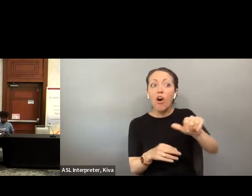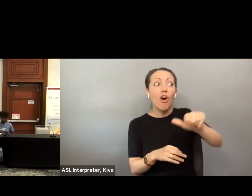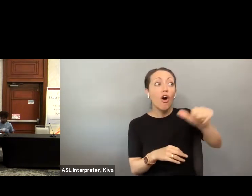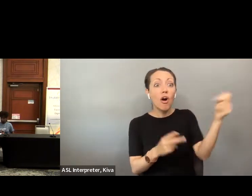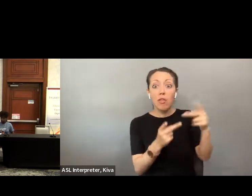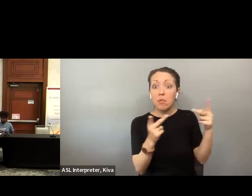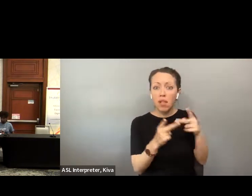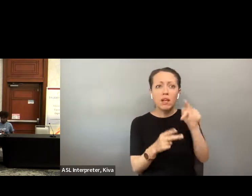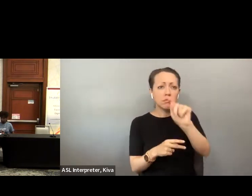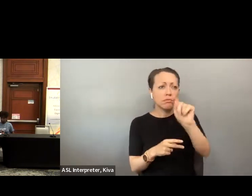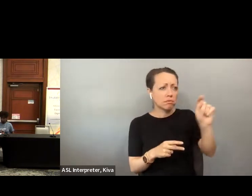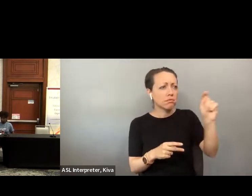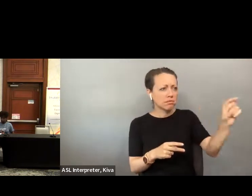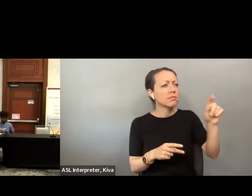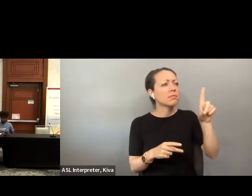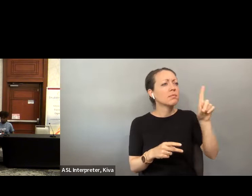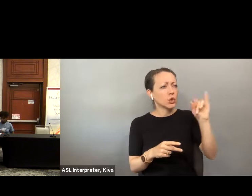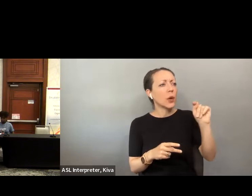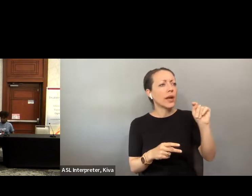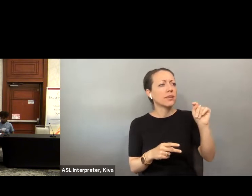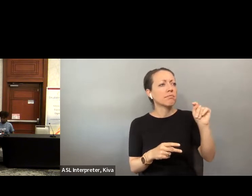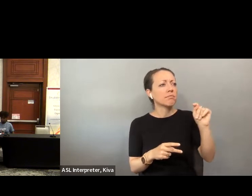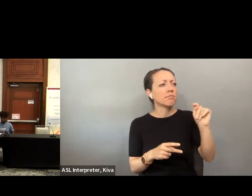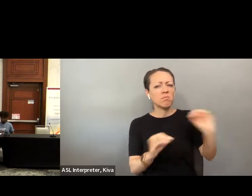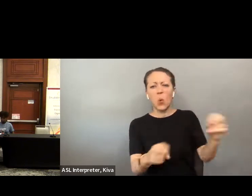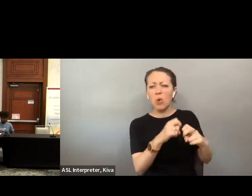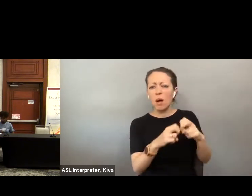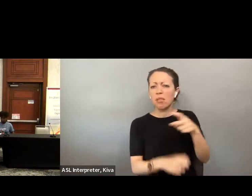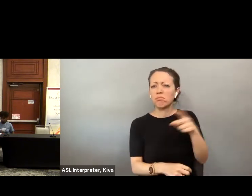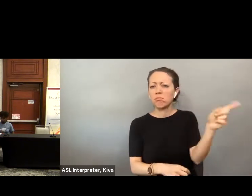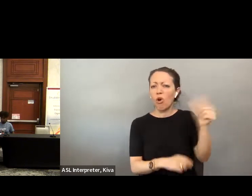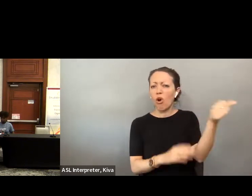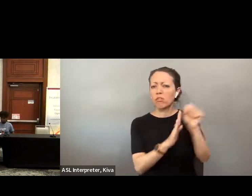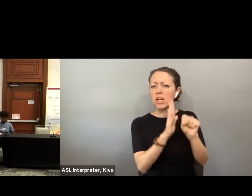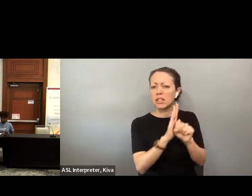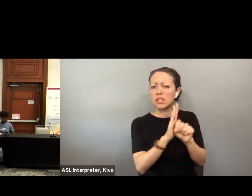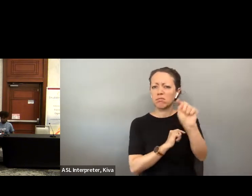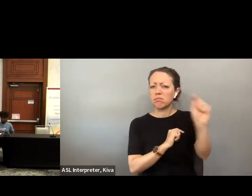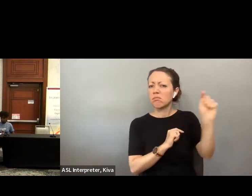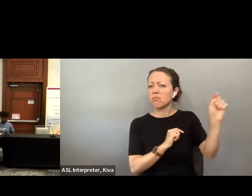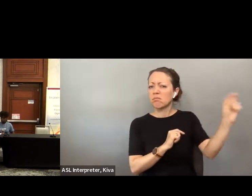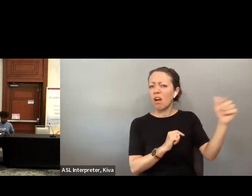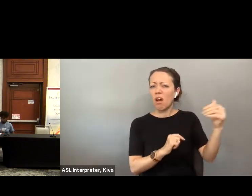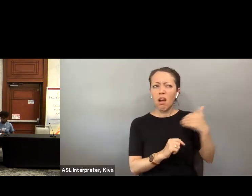need to make it accessible and you know, I find it interesting, Brian was commenting that it is being You know I find it interesting and Brian was commenting that it's being done elsewhere with no problem. done elsewhere with no problem